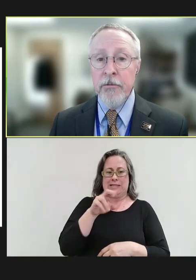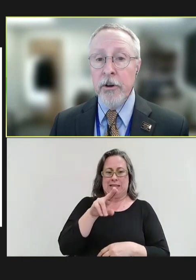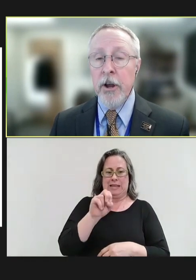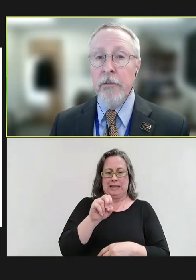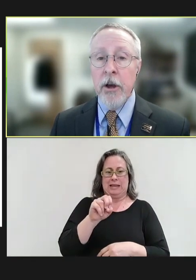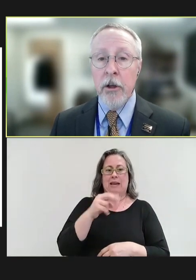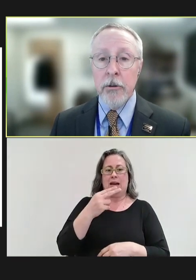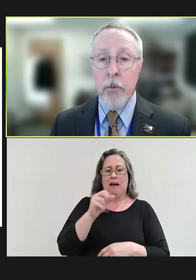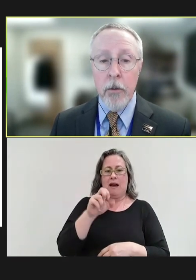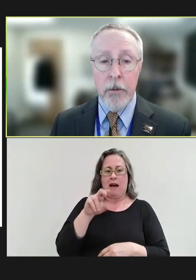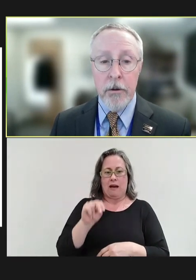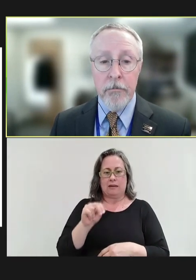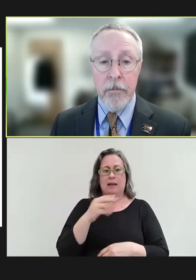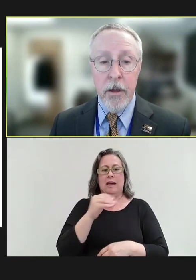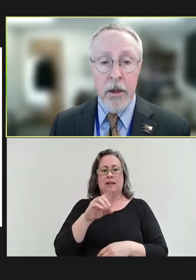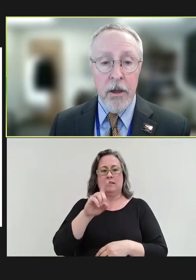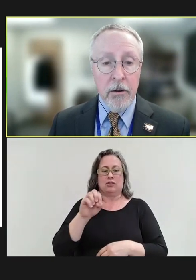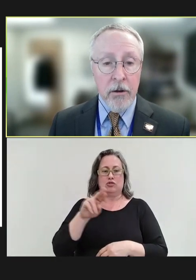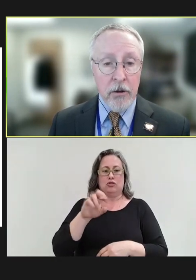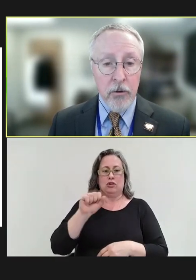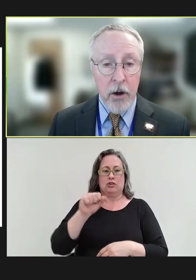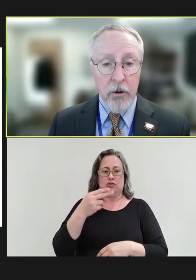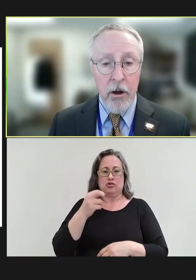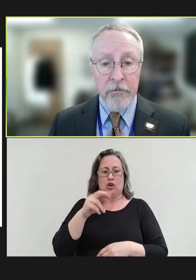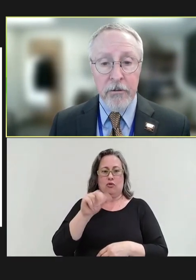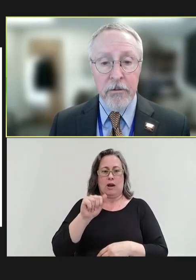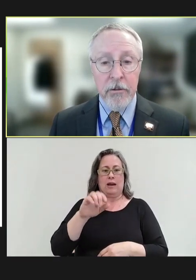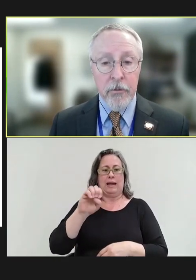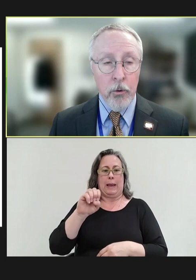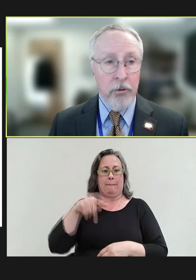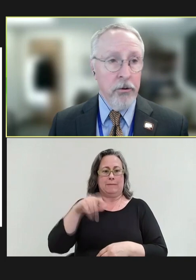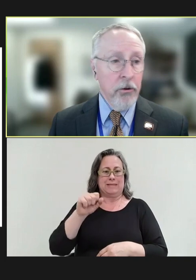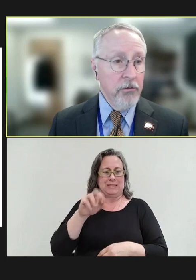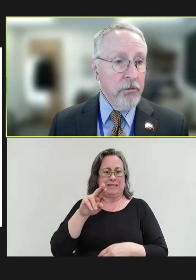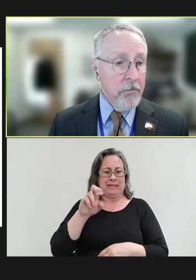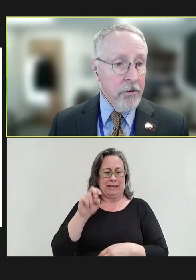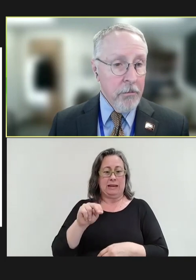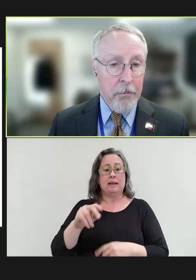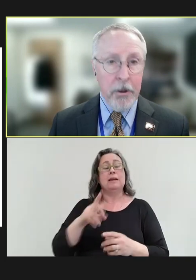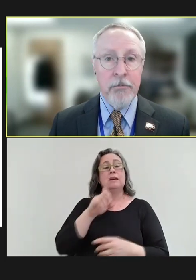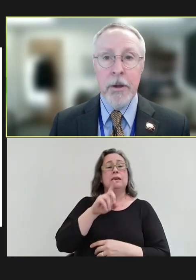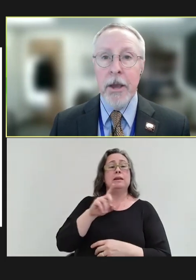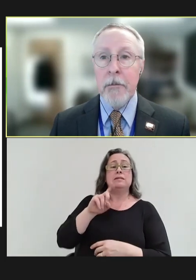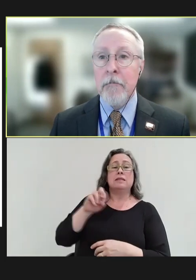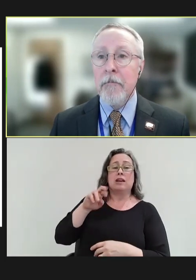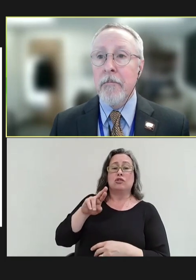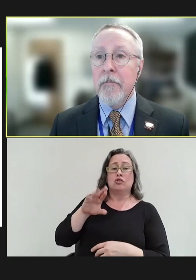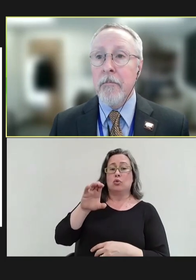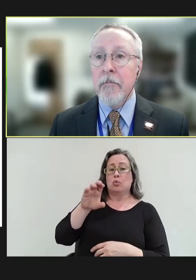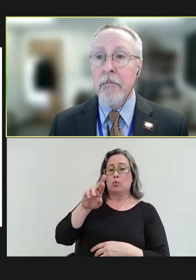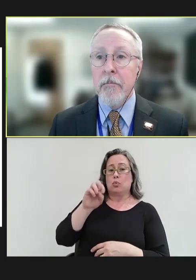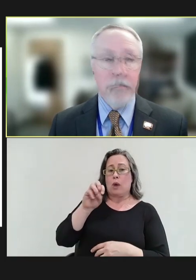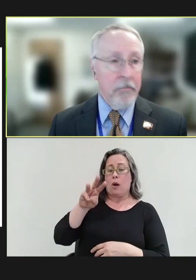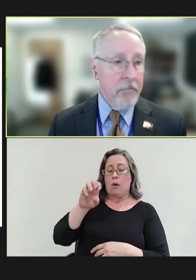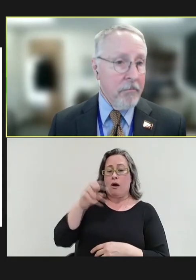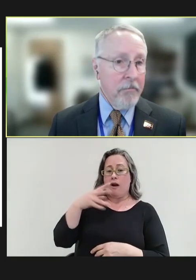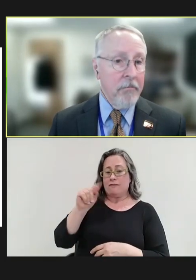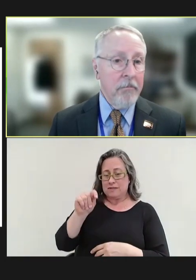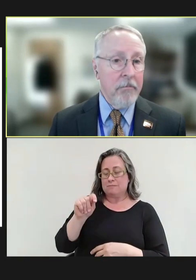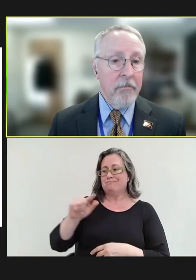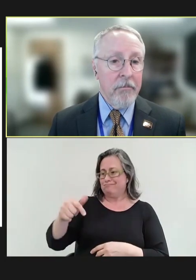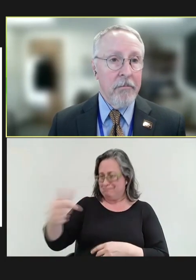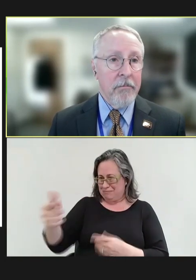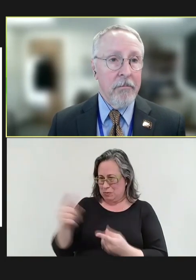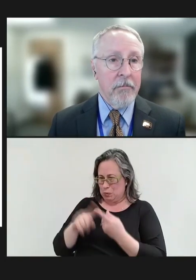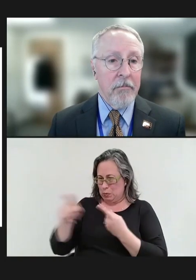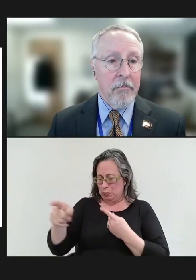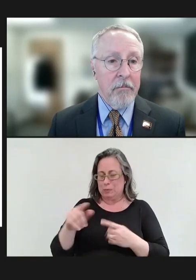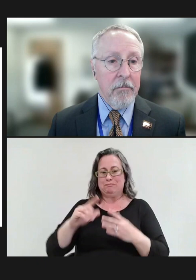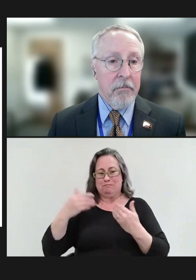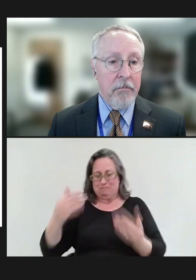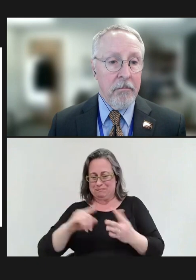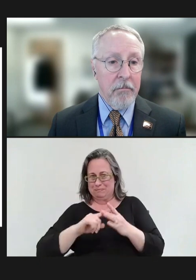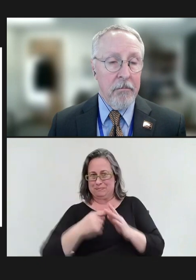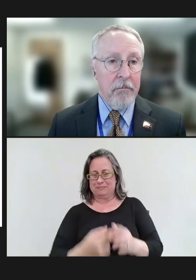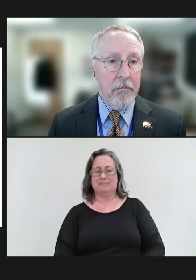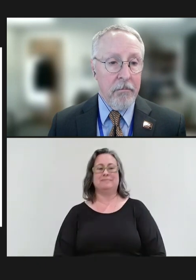Philadelphia Health Department. Doctor Crowcroft, the floor is yours. You may please begin.